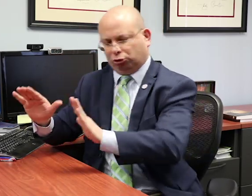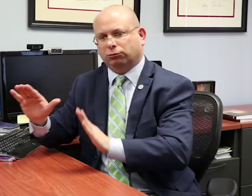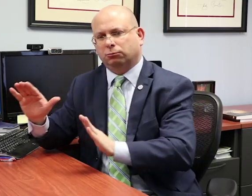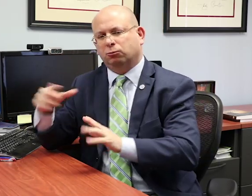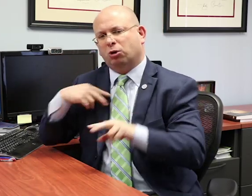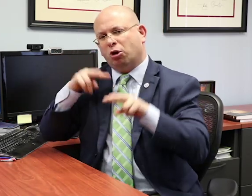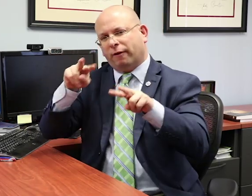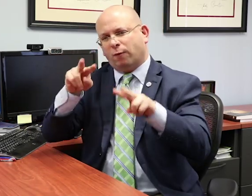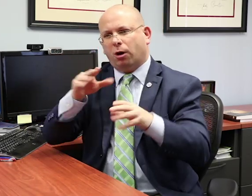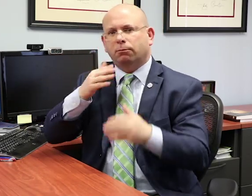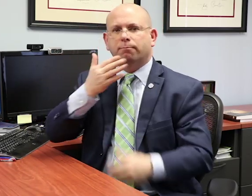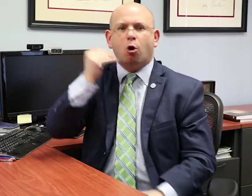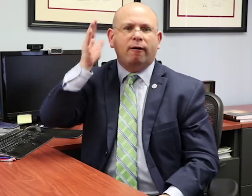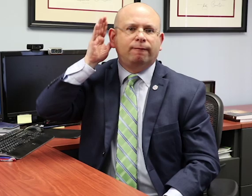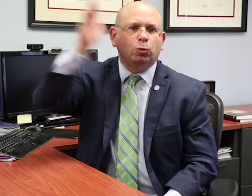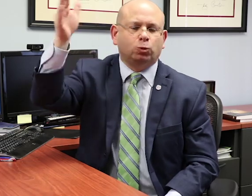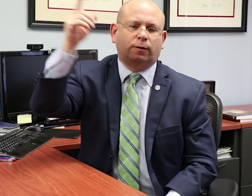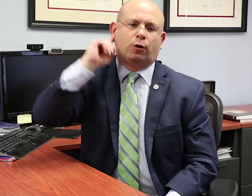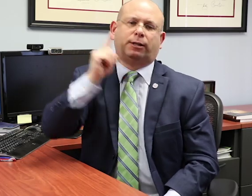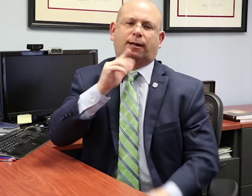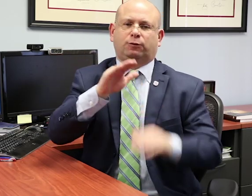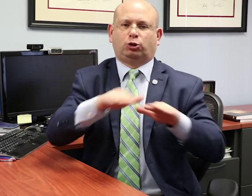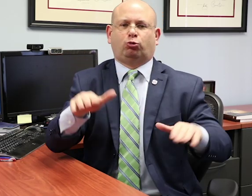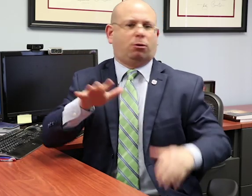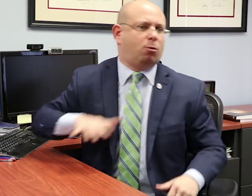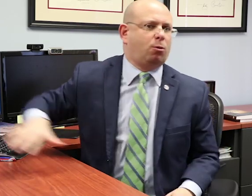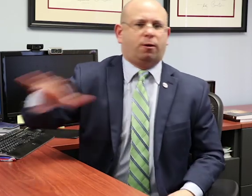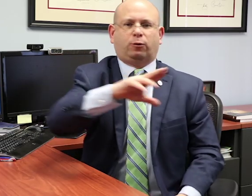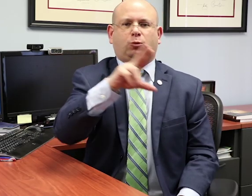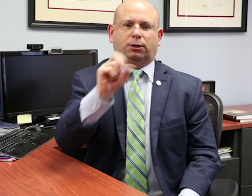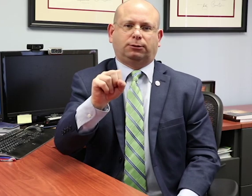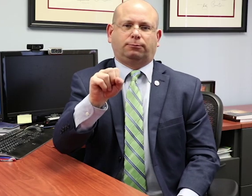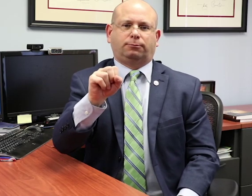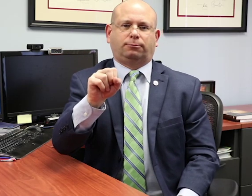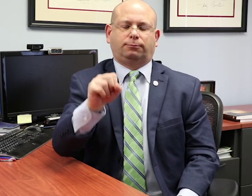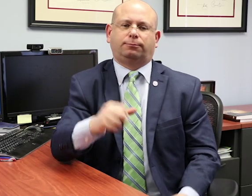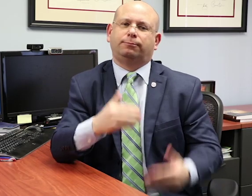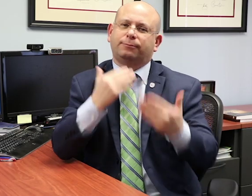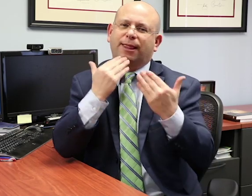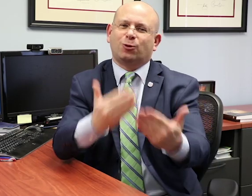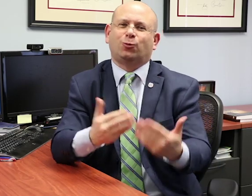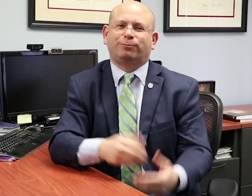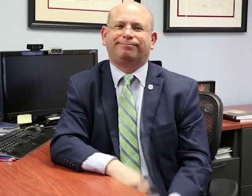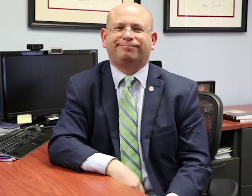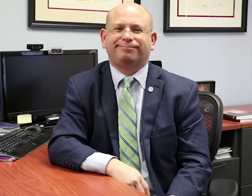we look forward to a better future for all deaf and hard of hearing children. Thank you.